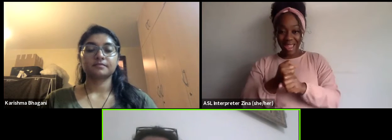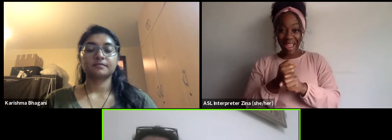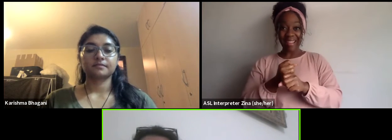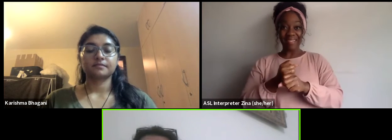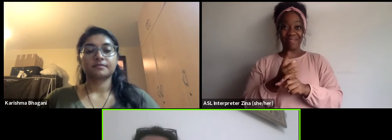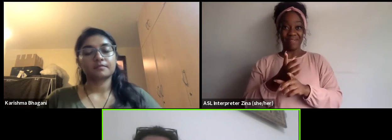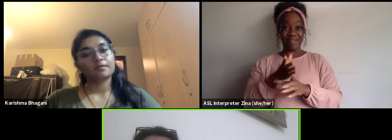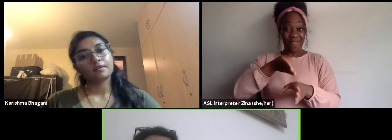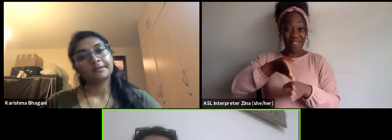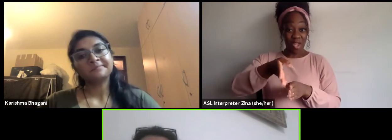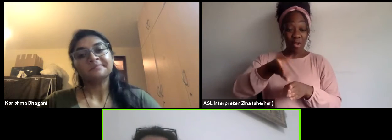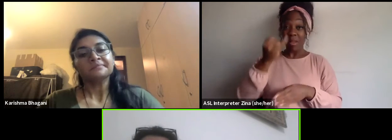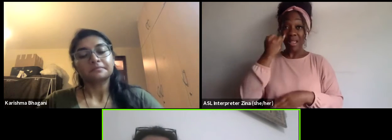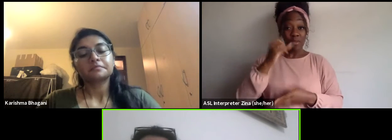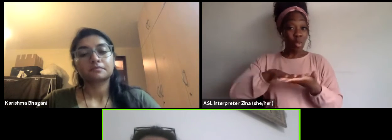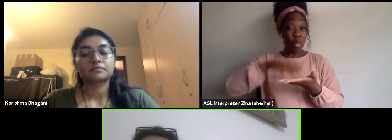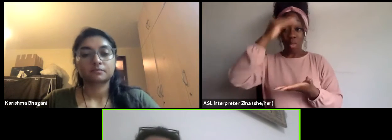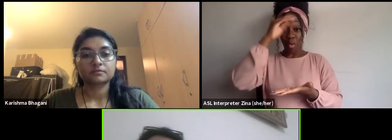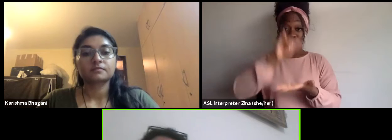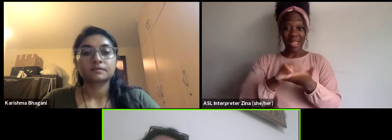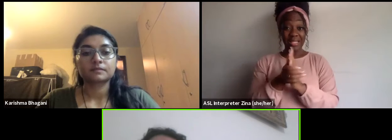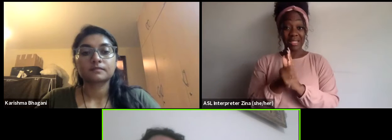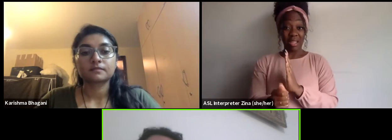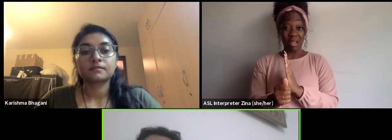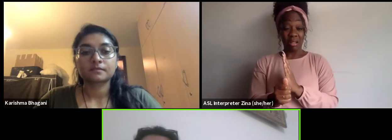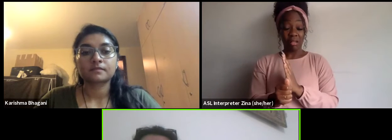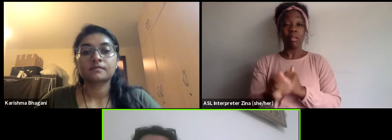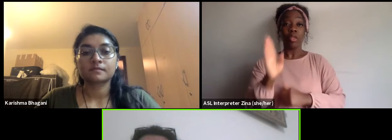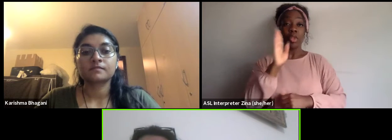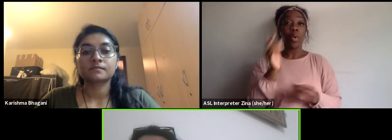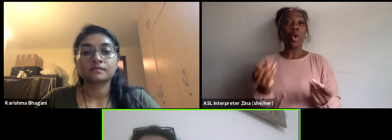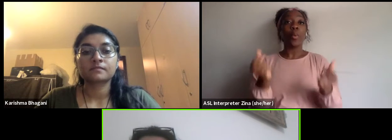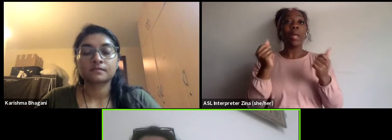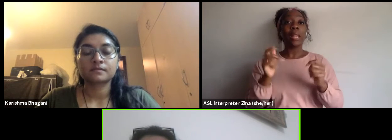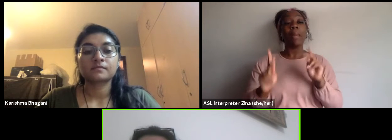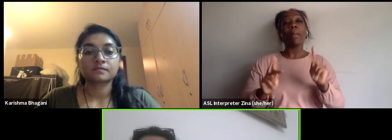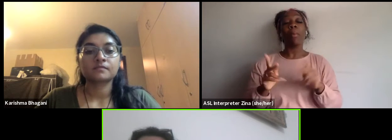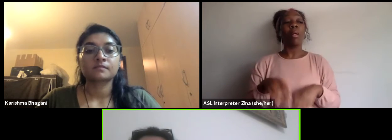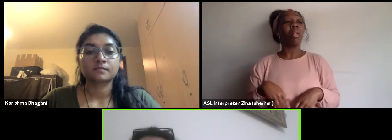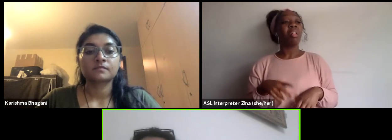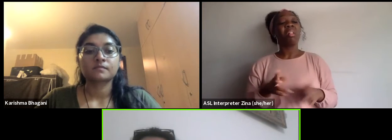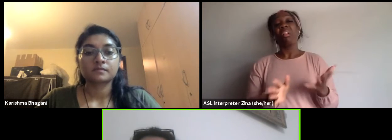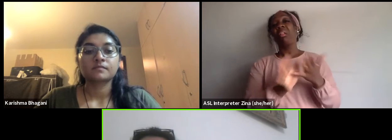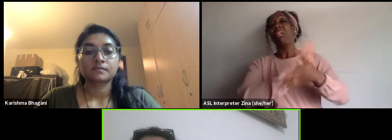we will be over like put aside by people who just know how to write proposals